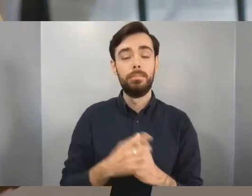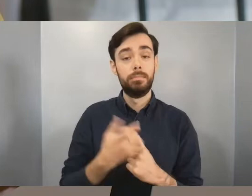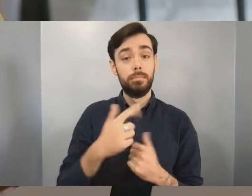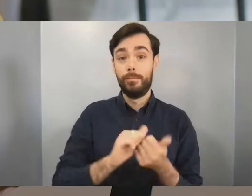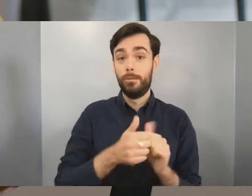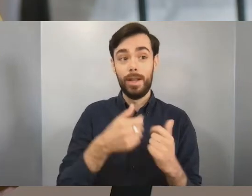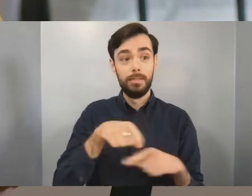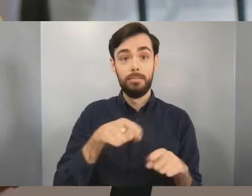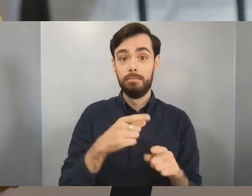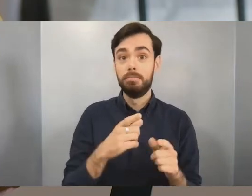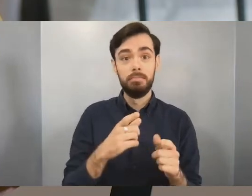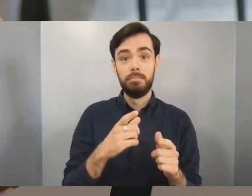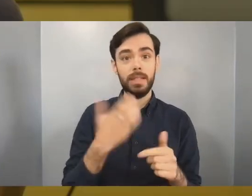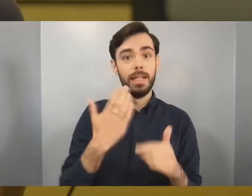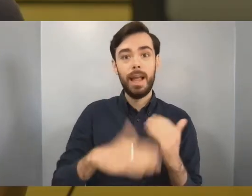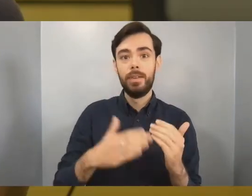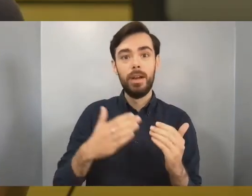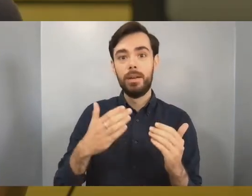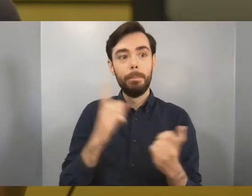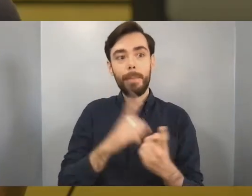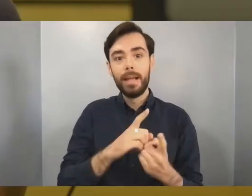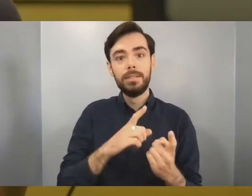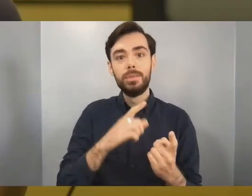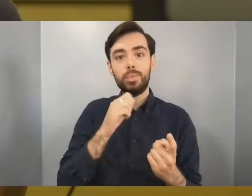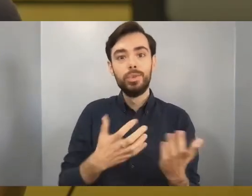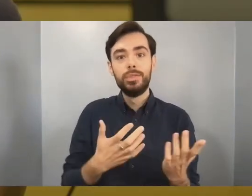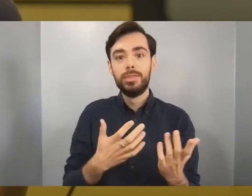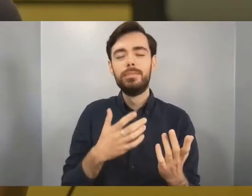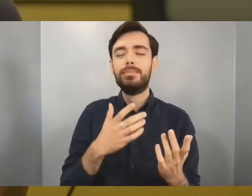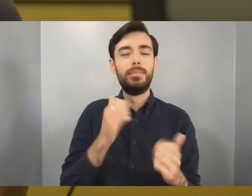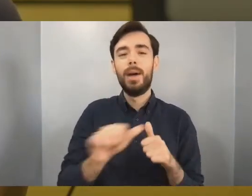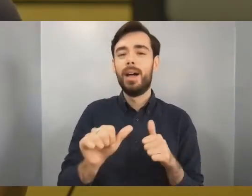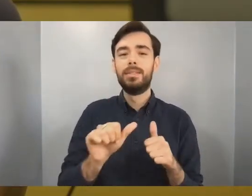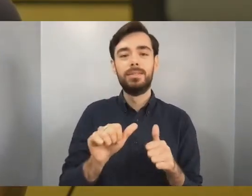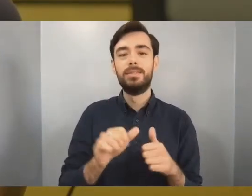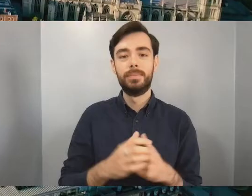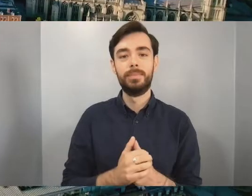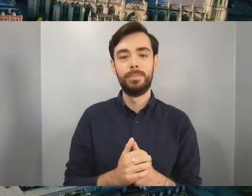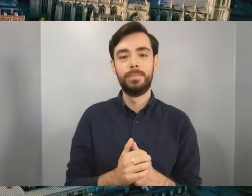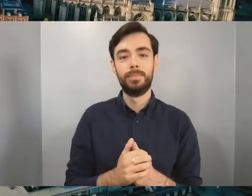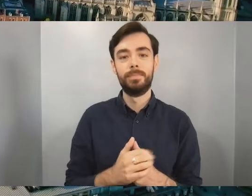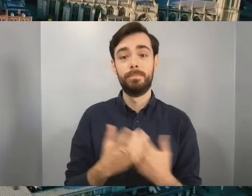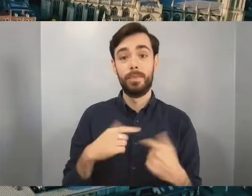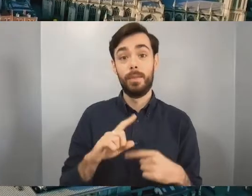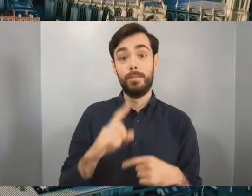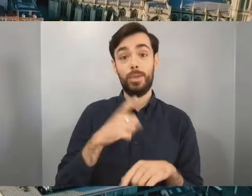been the best experience. A lot of the people I met in first year are still really good friends today.